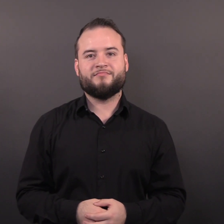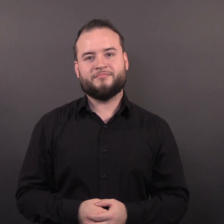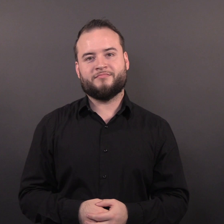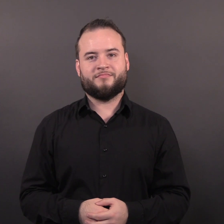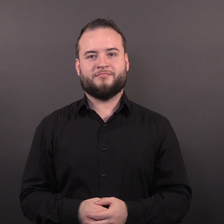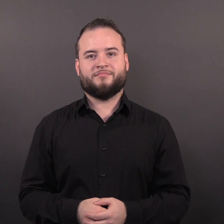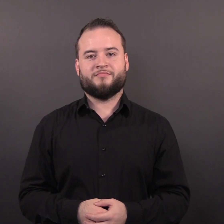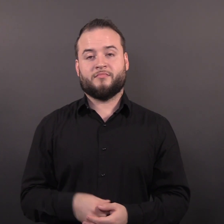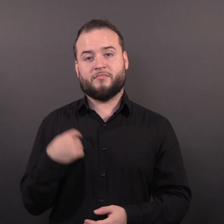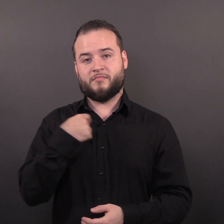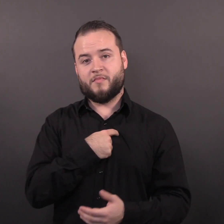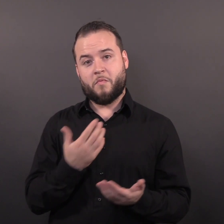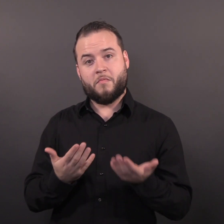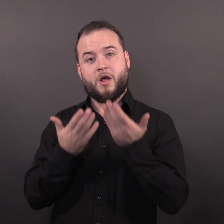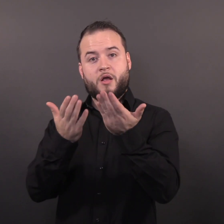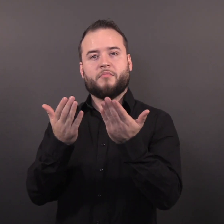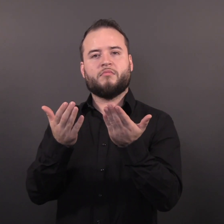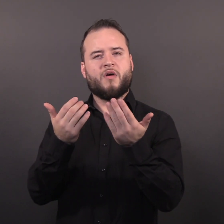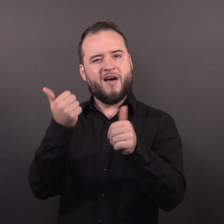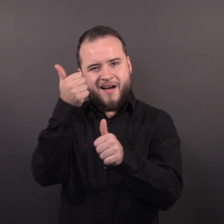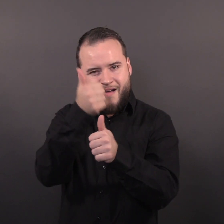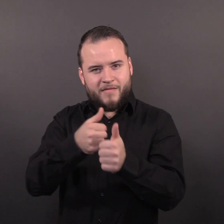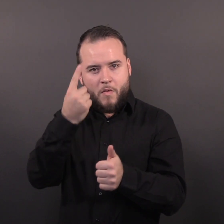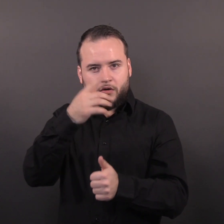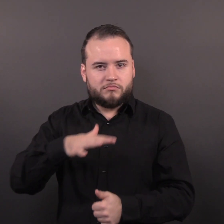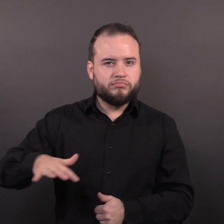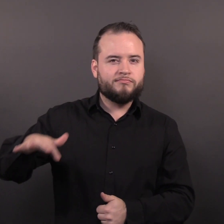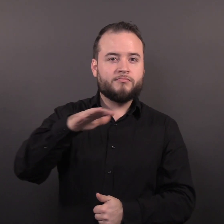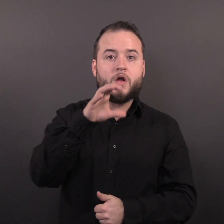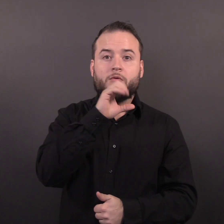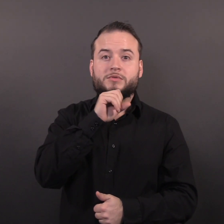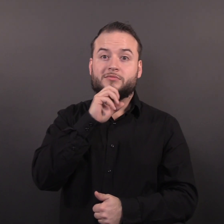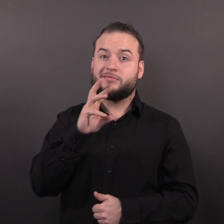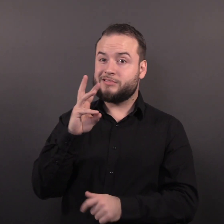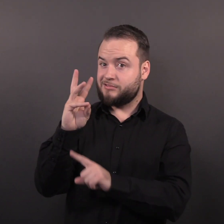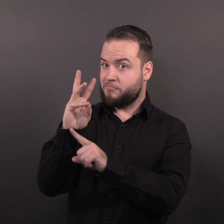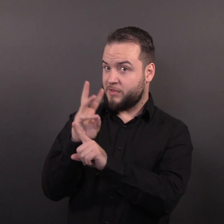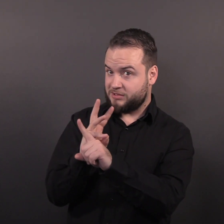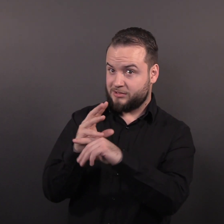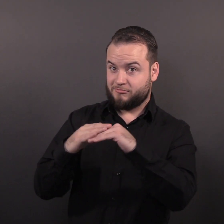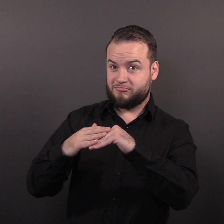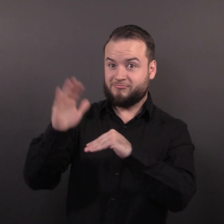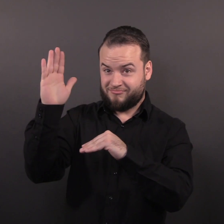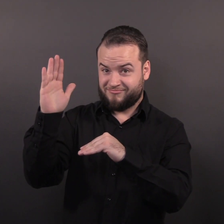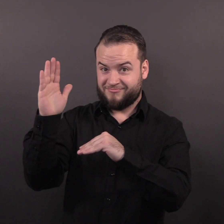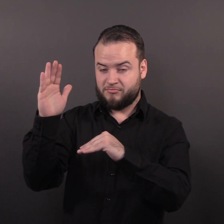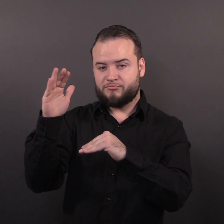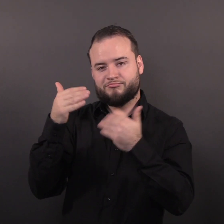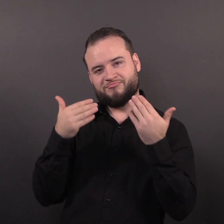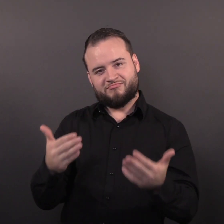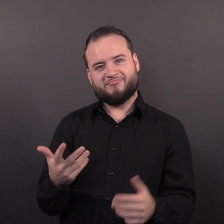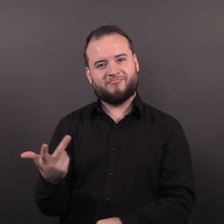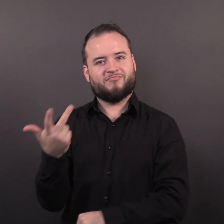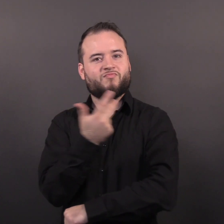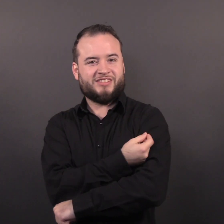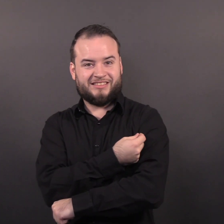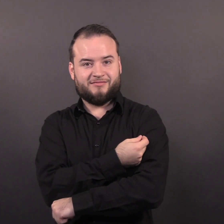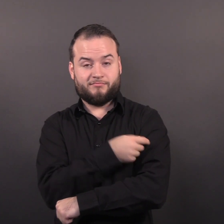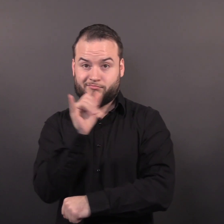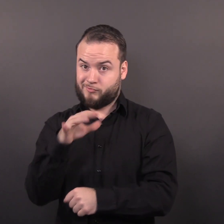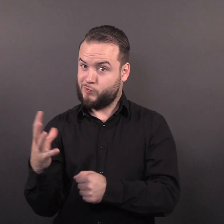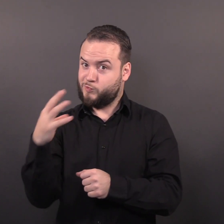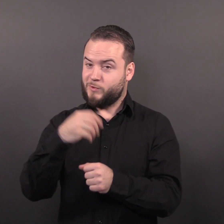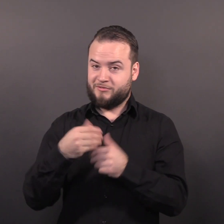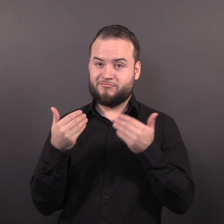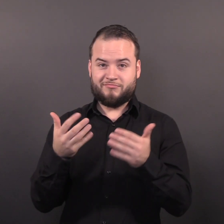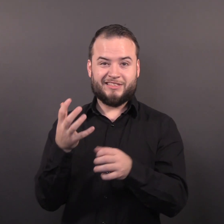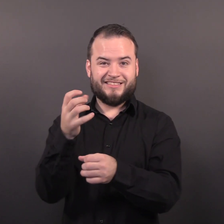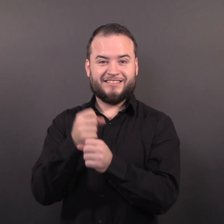We recommend everyone 6 months of age and older get vaccinated, including getting an updated